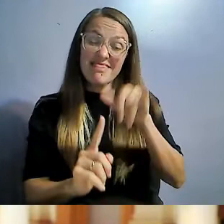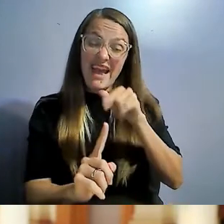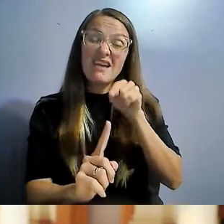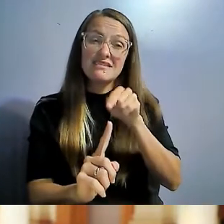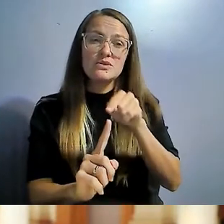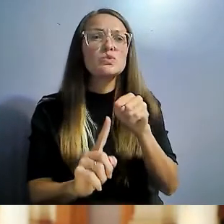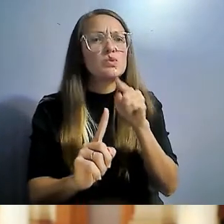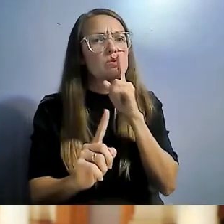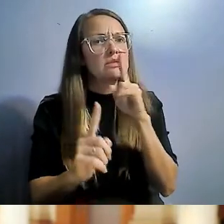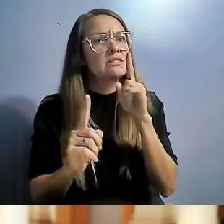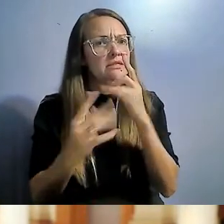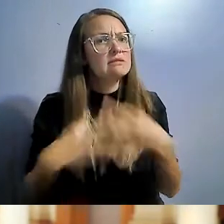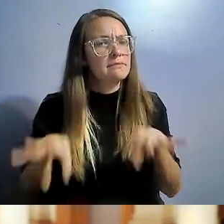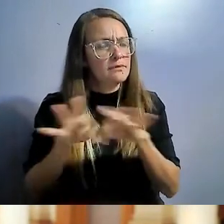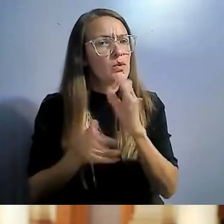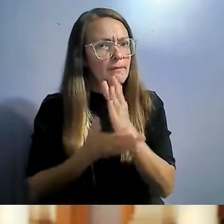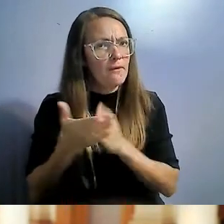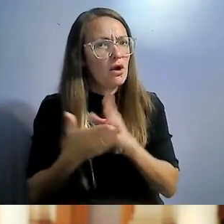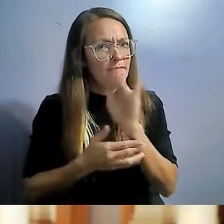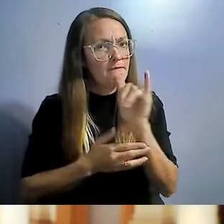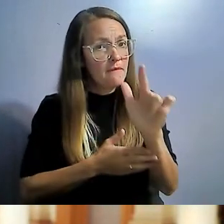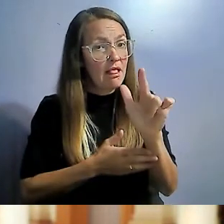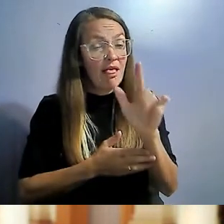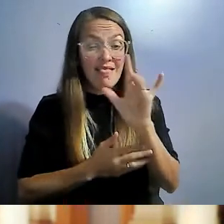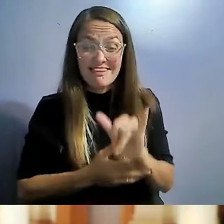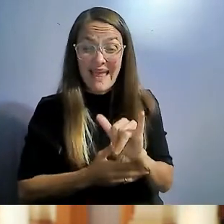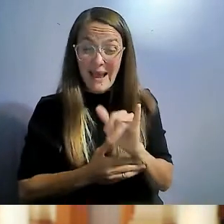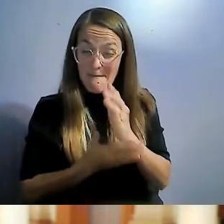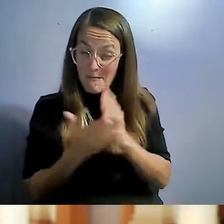of the bill. I was hoping that this aspect was going to be a substantial